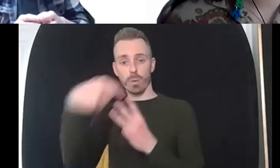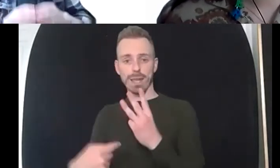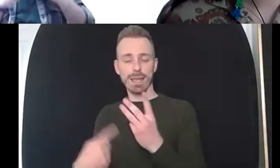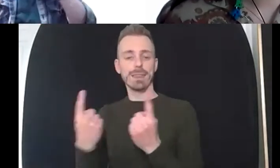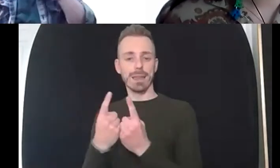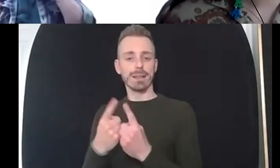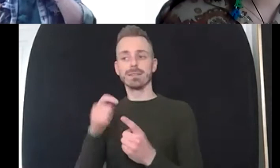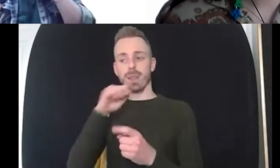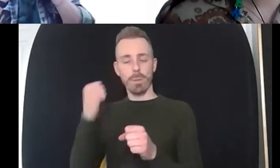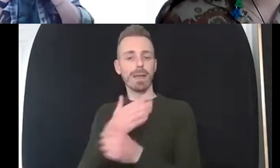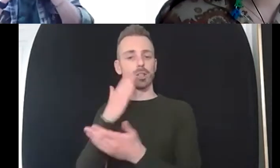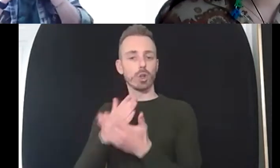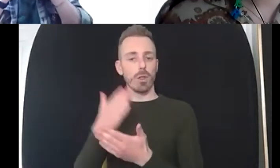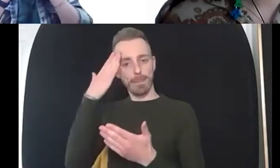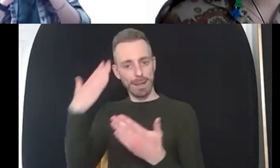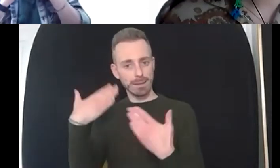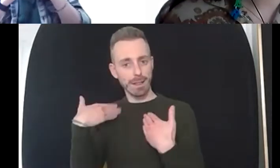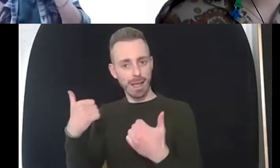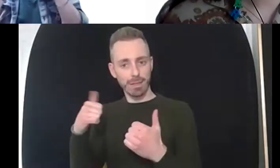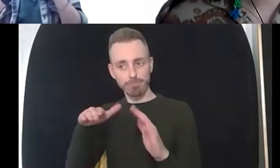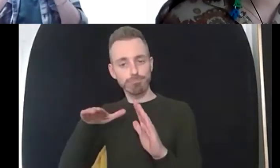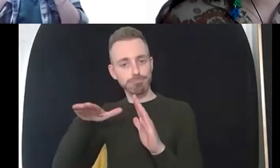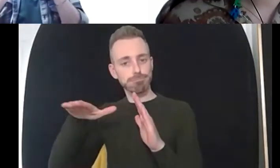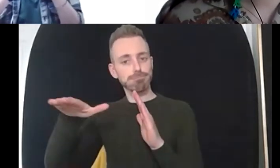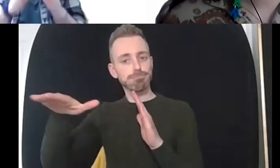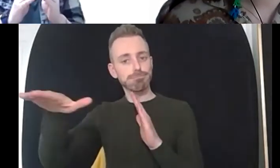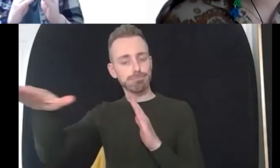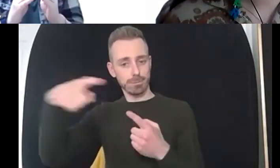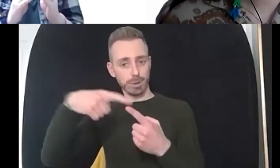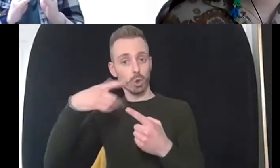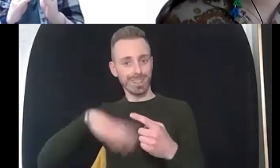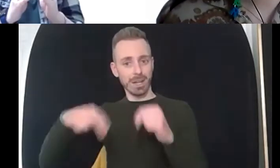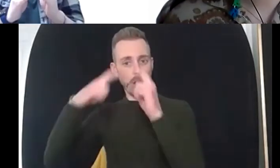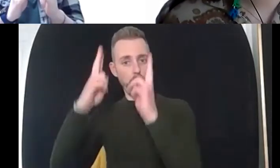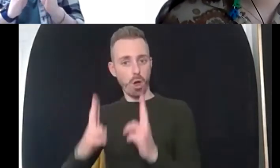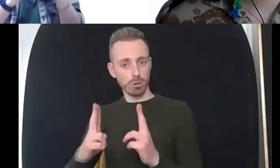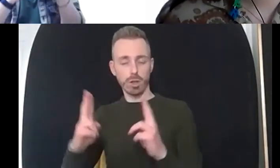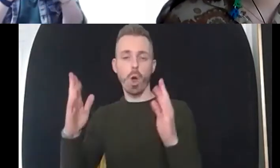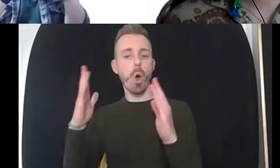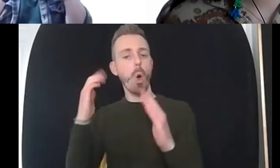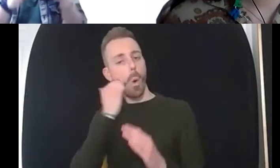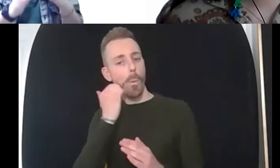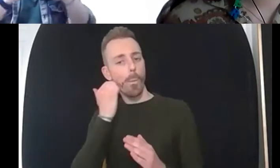and the first is to have a roof over your head that you can call home and that has to feel safe